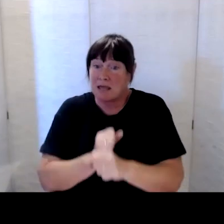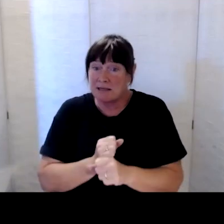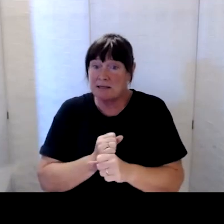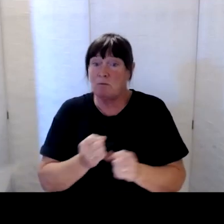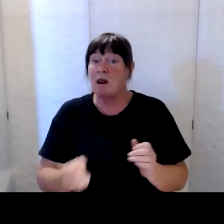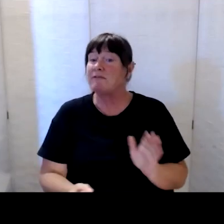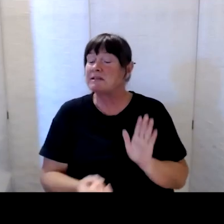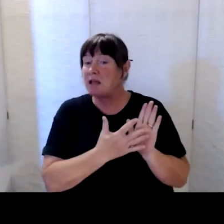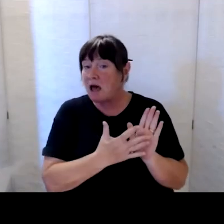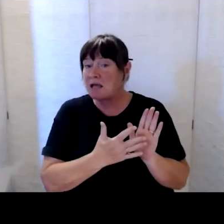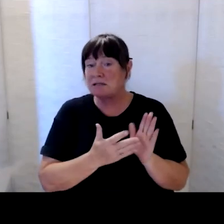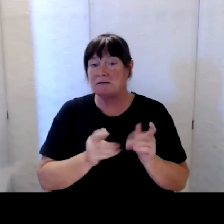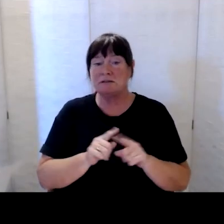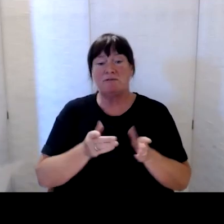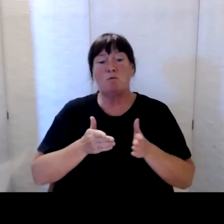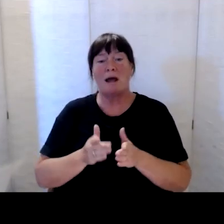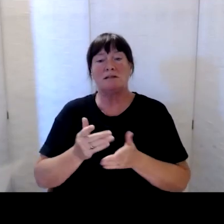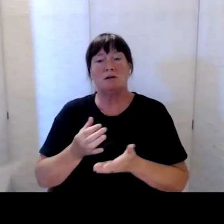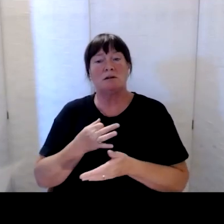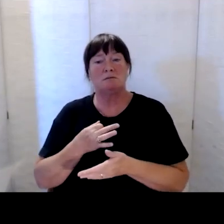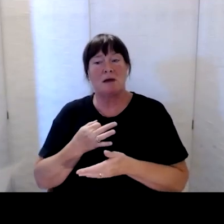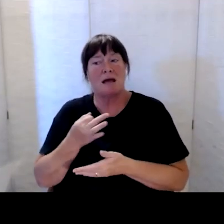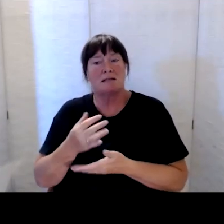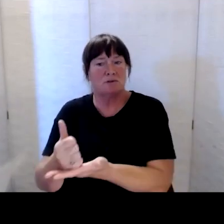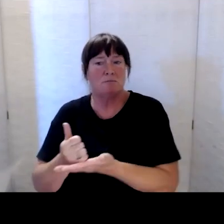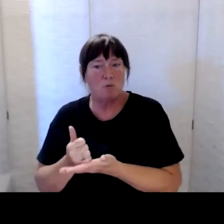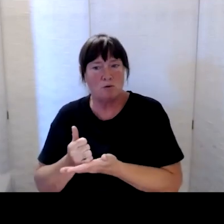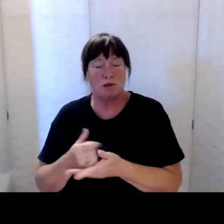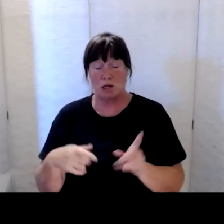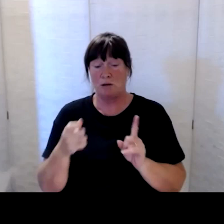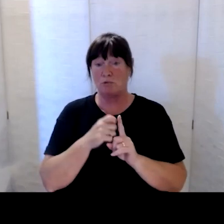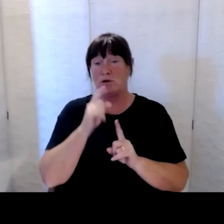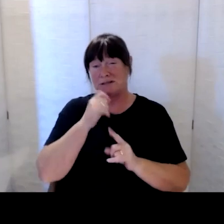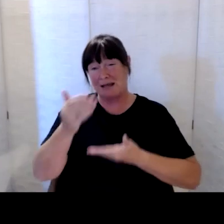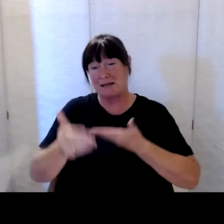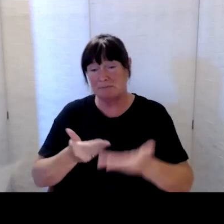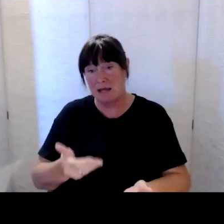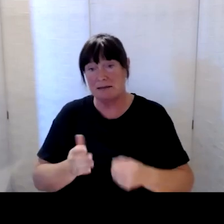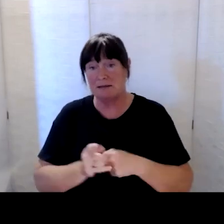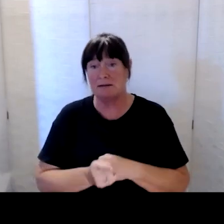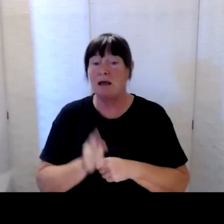And I will ask Prudence at the end to run through that. Before I hand back to Prudence to take us through